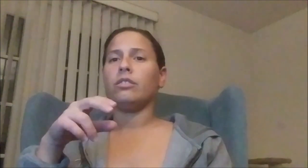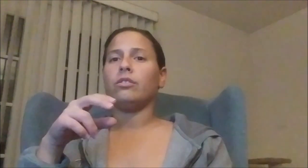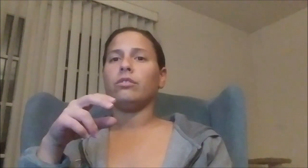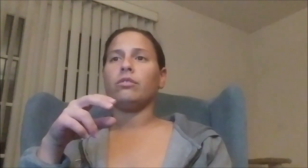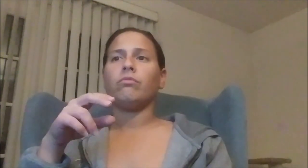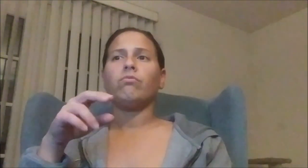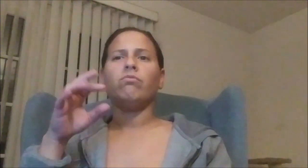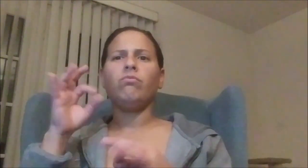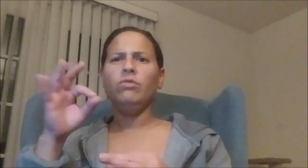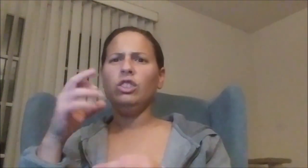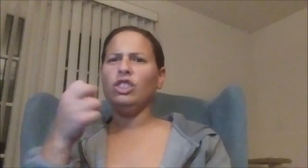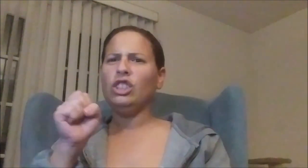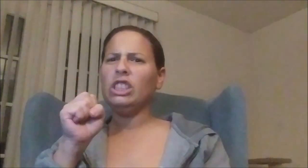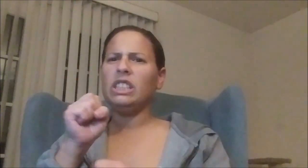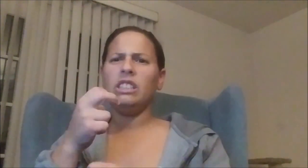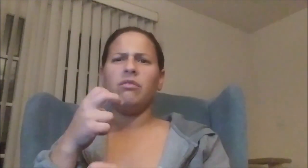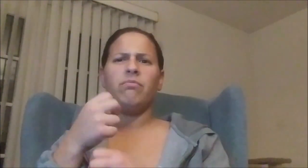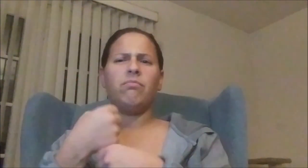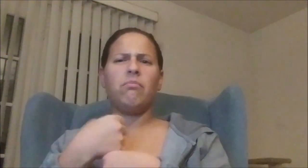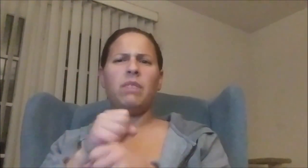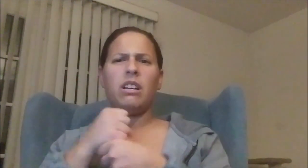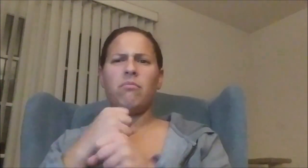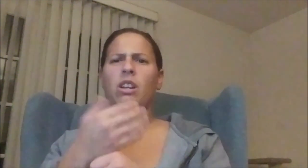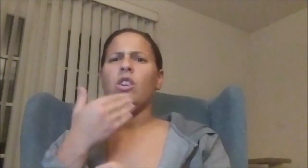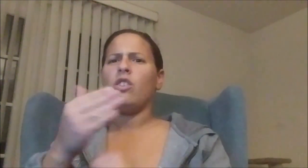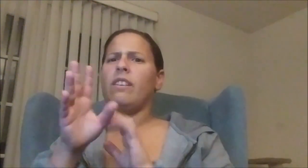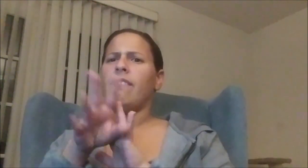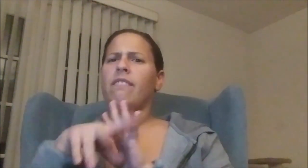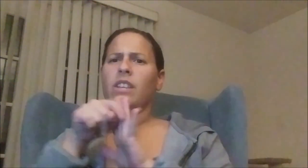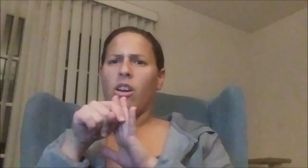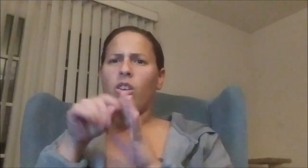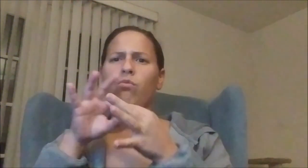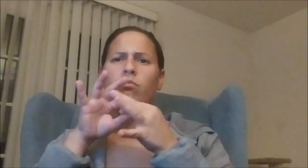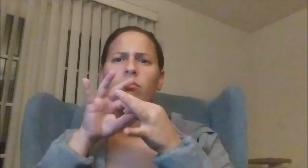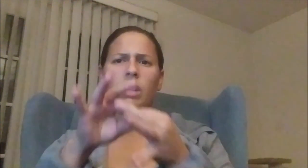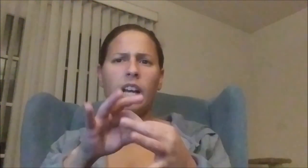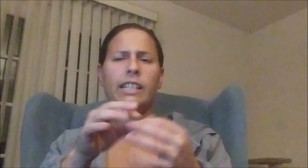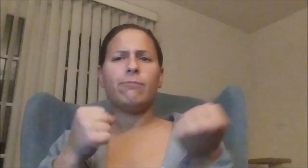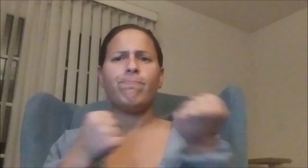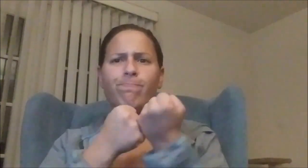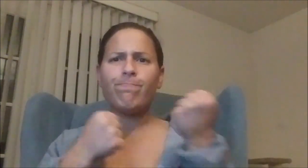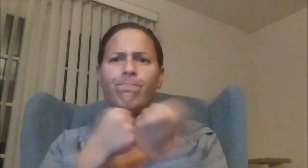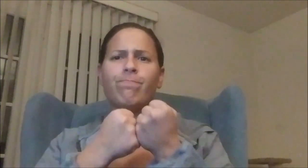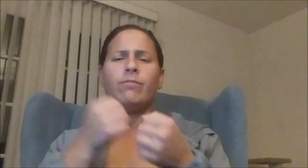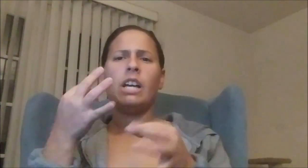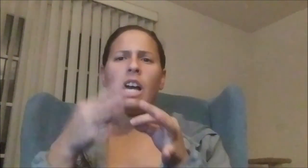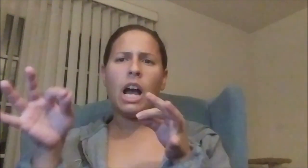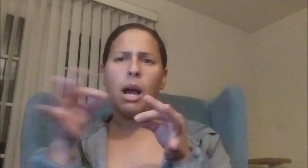She does make many good videos Related to: support to have correct captions on youtube